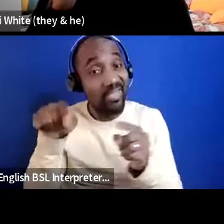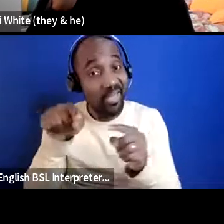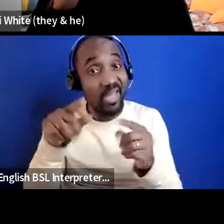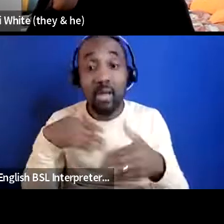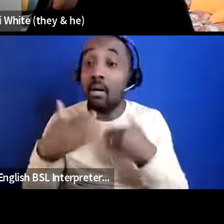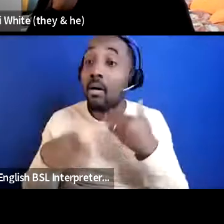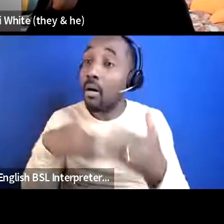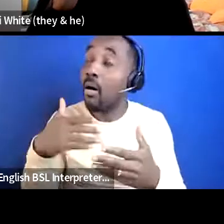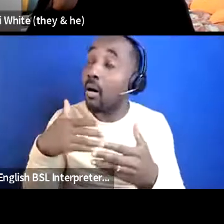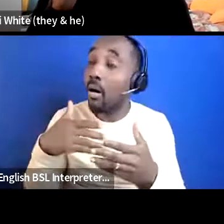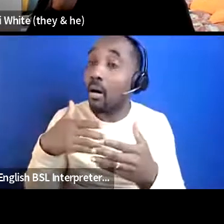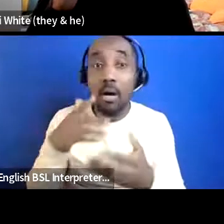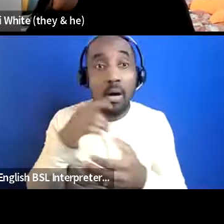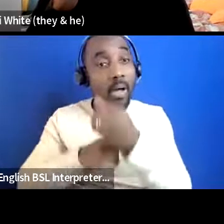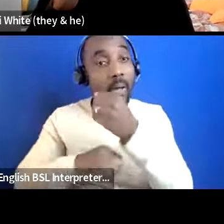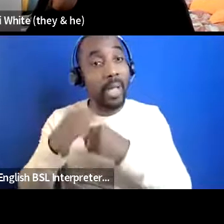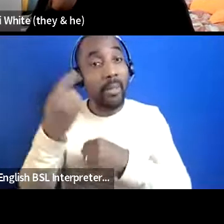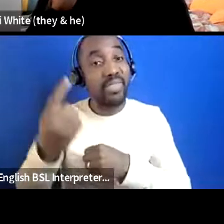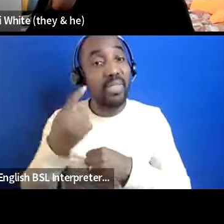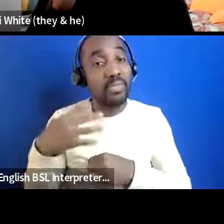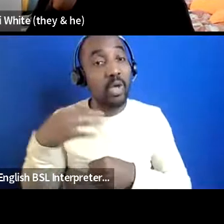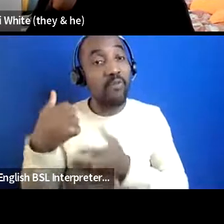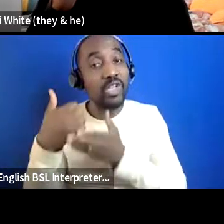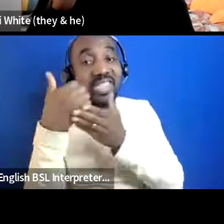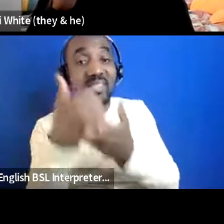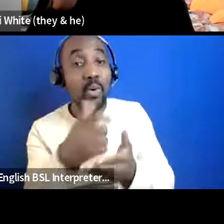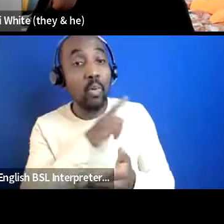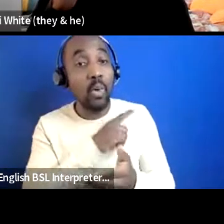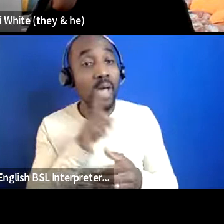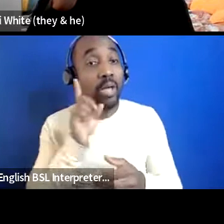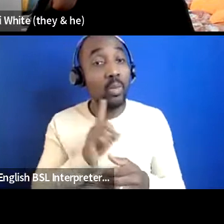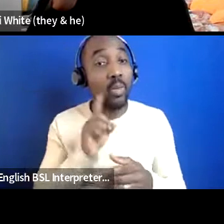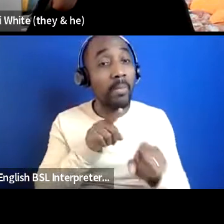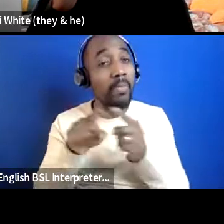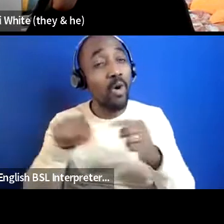be a support within the community because most of these women do want to support so many people